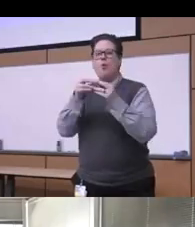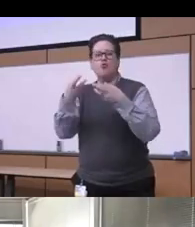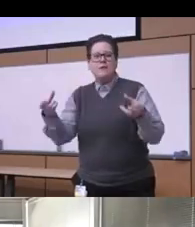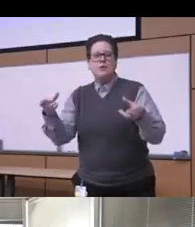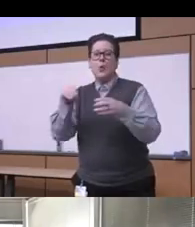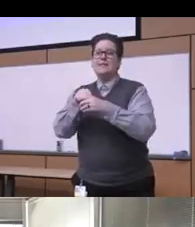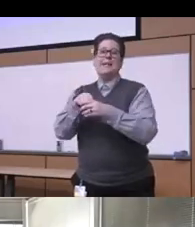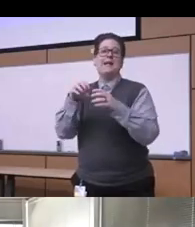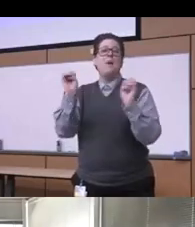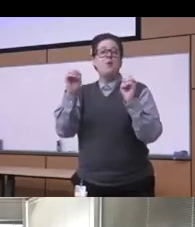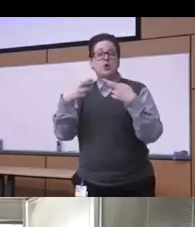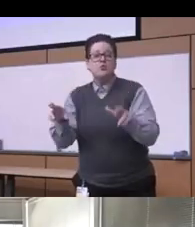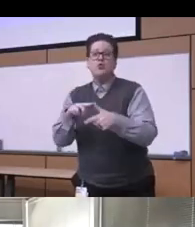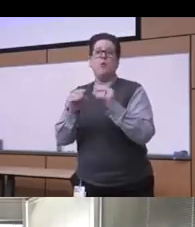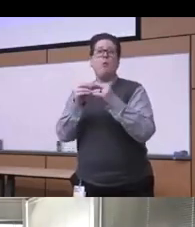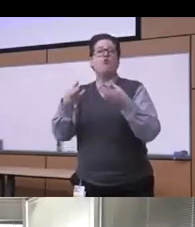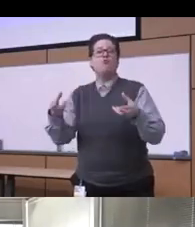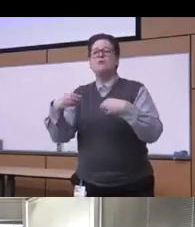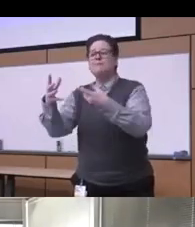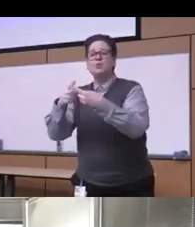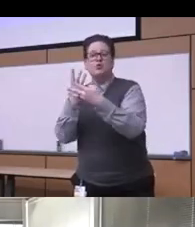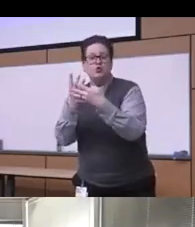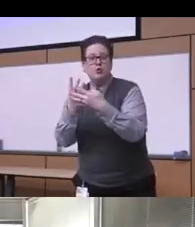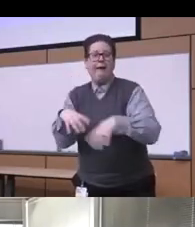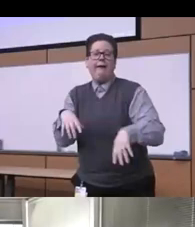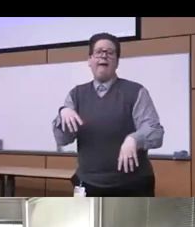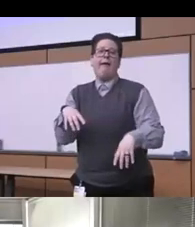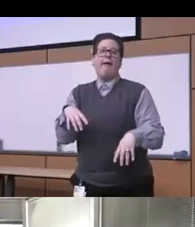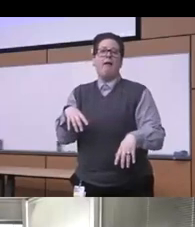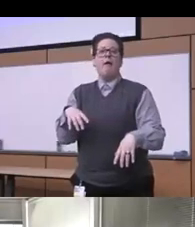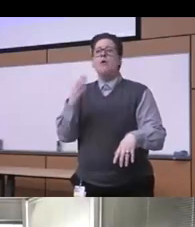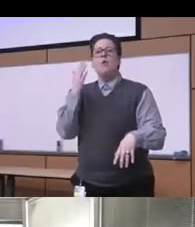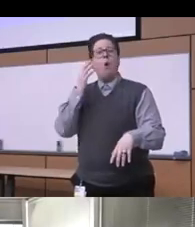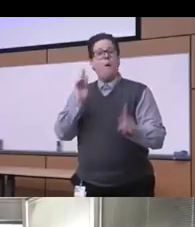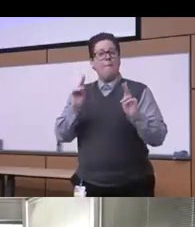and prisons where a lot of people you know will have opioid use disorders that are incarcerated